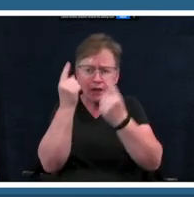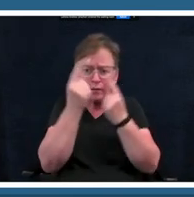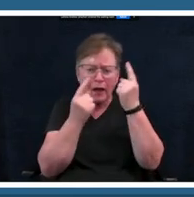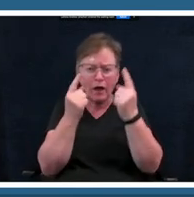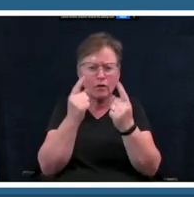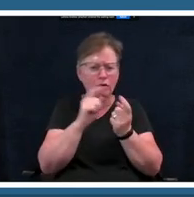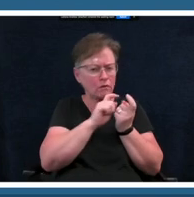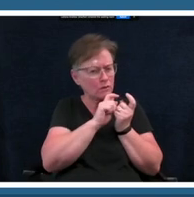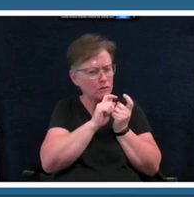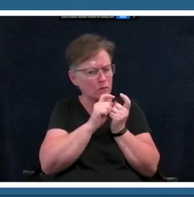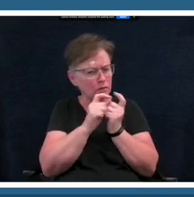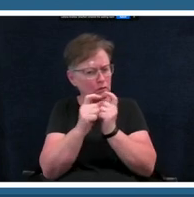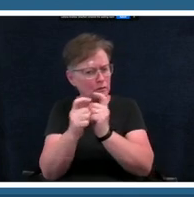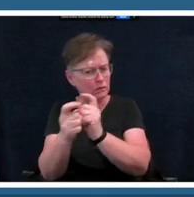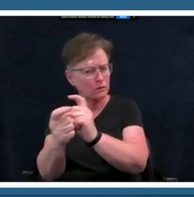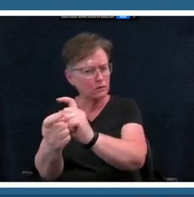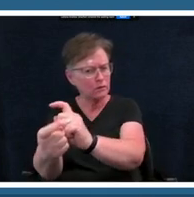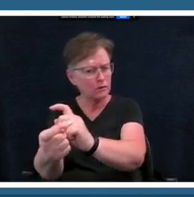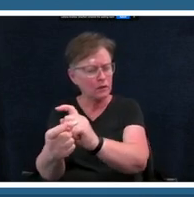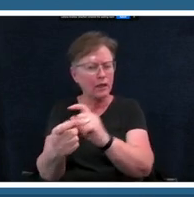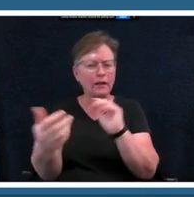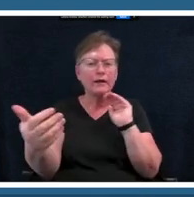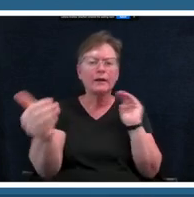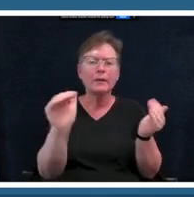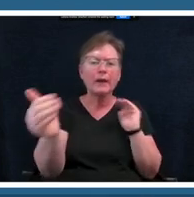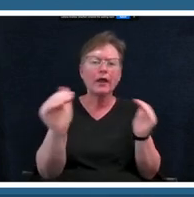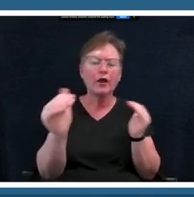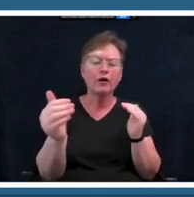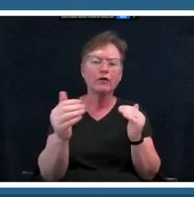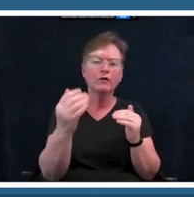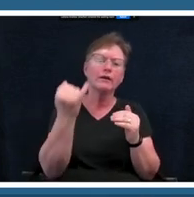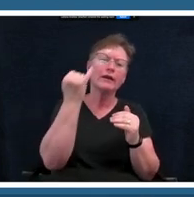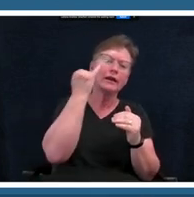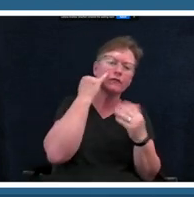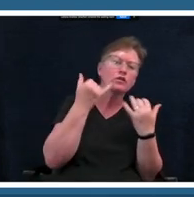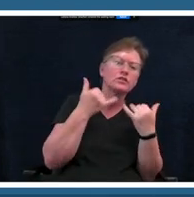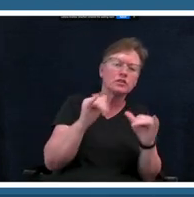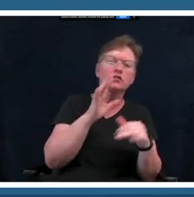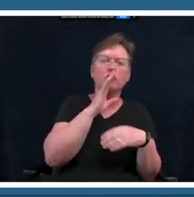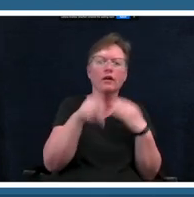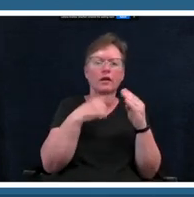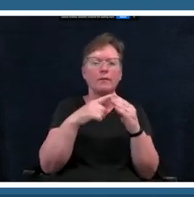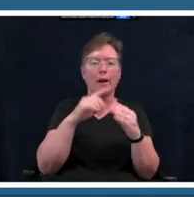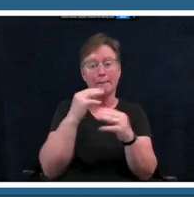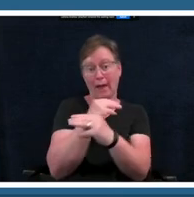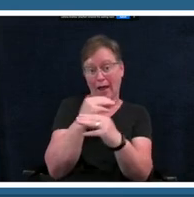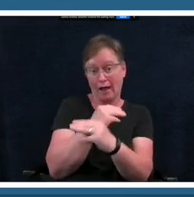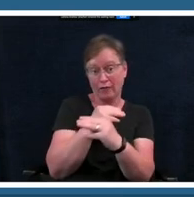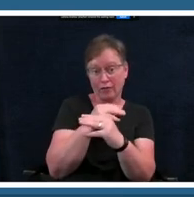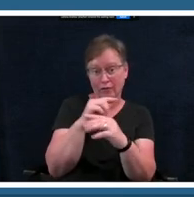compare it to if we're still talking about math variables you'll add little